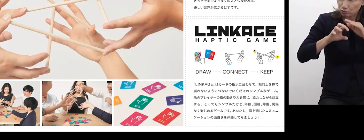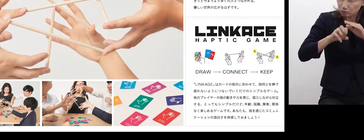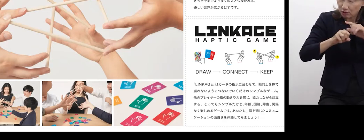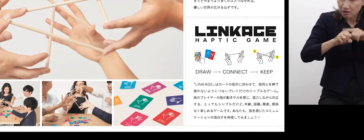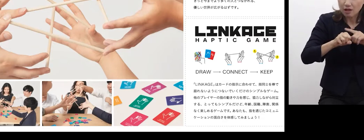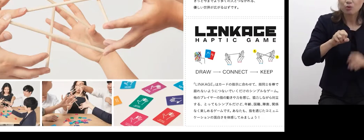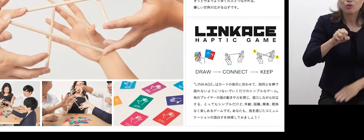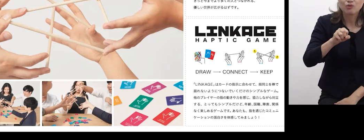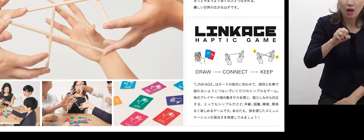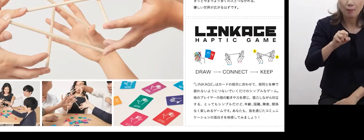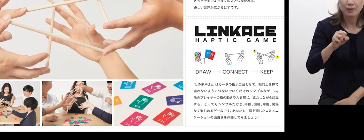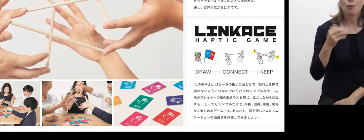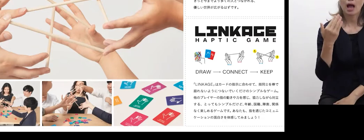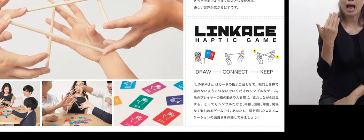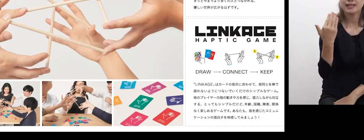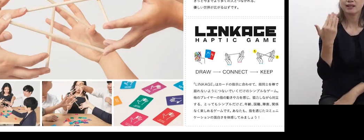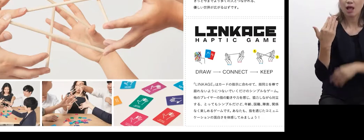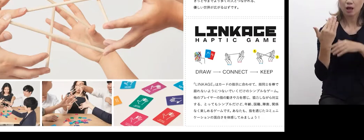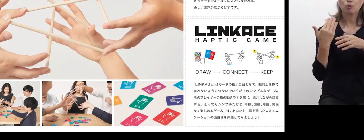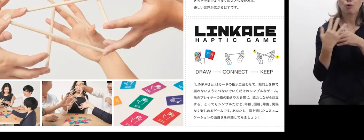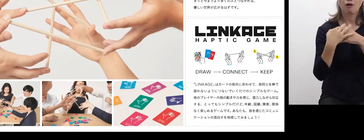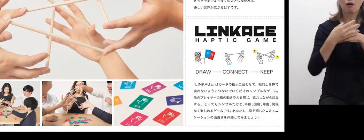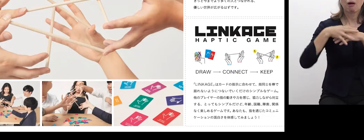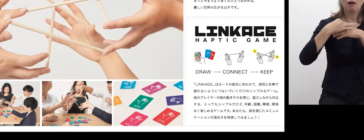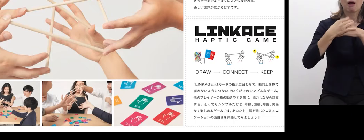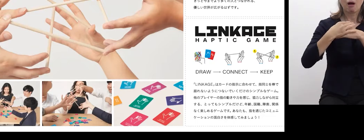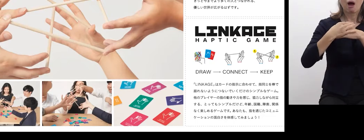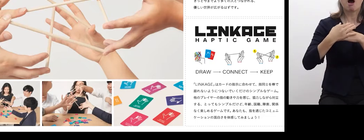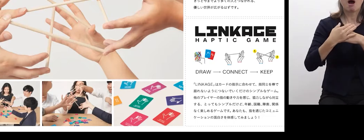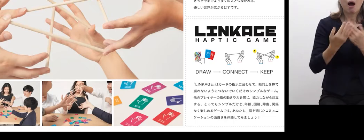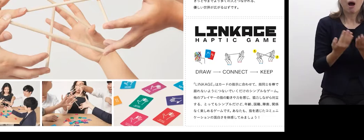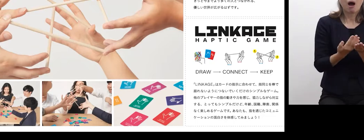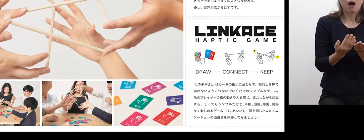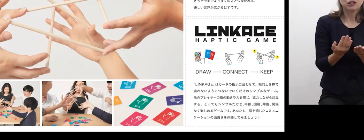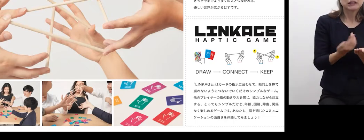and their personalities through that language.